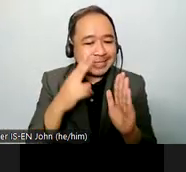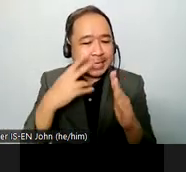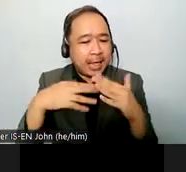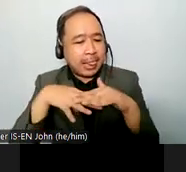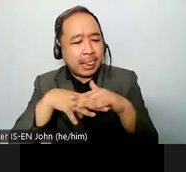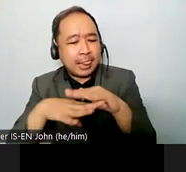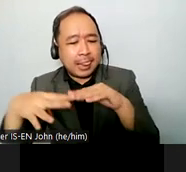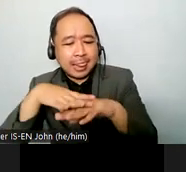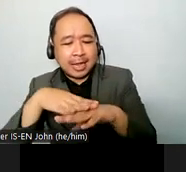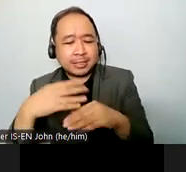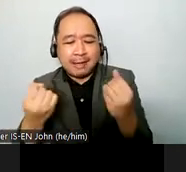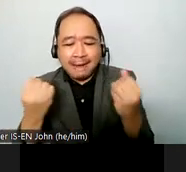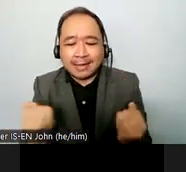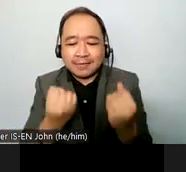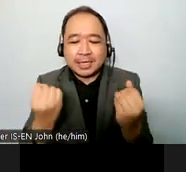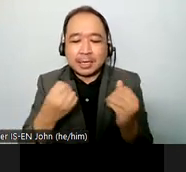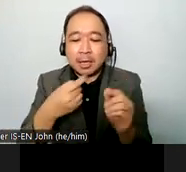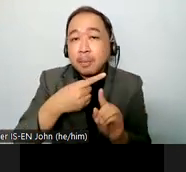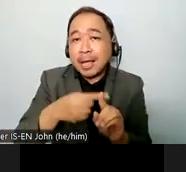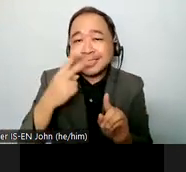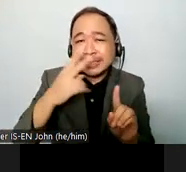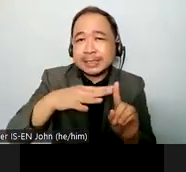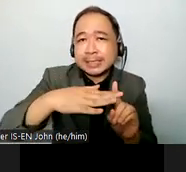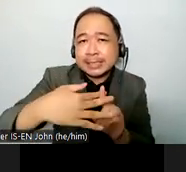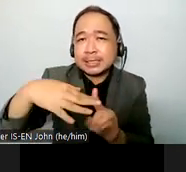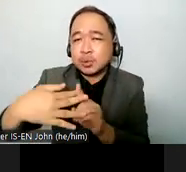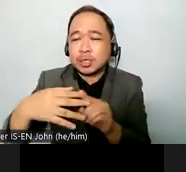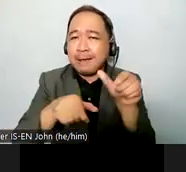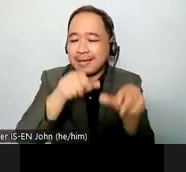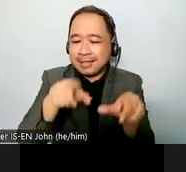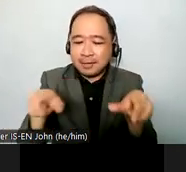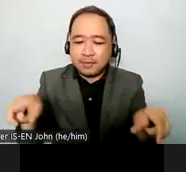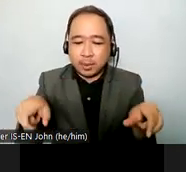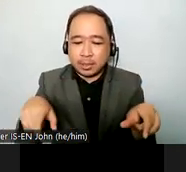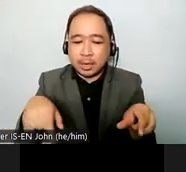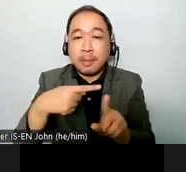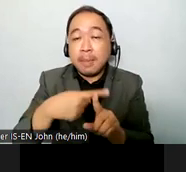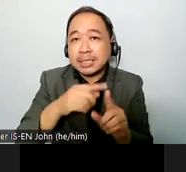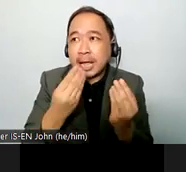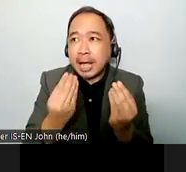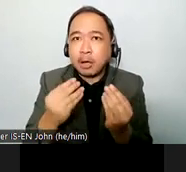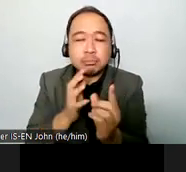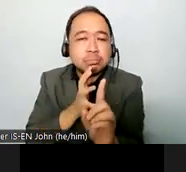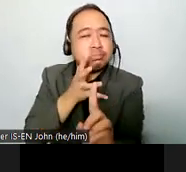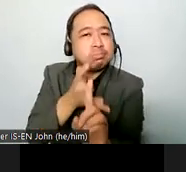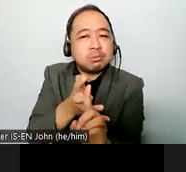this means that states need to implement their actions in a way that ensures all